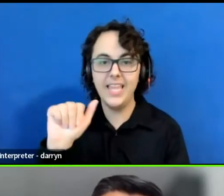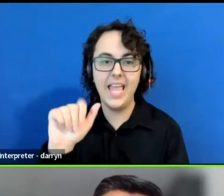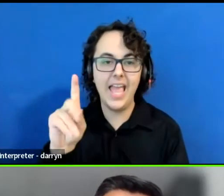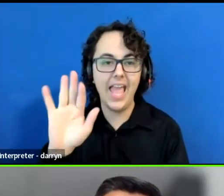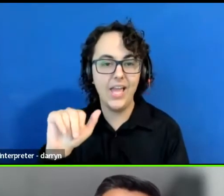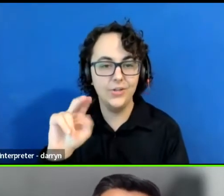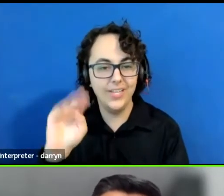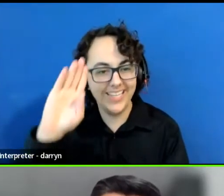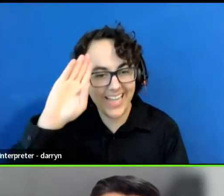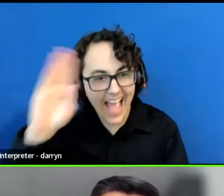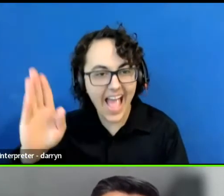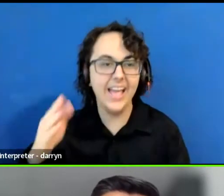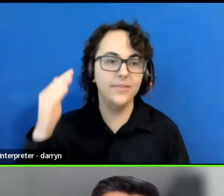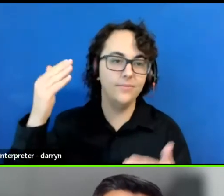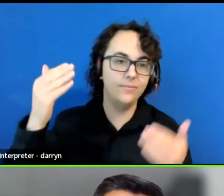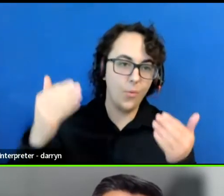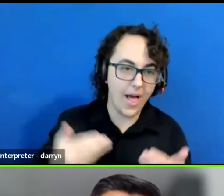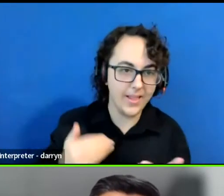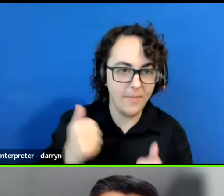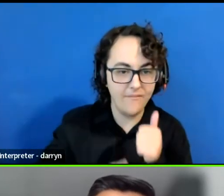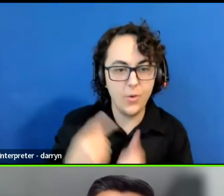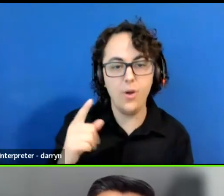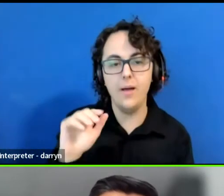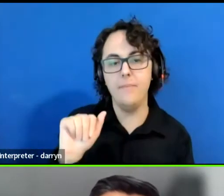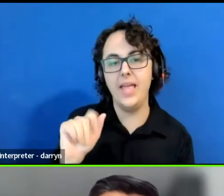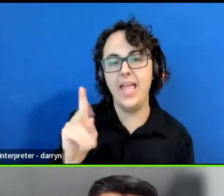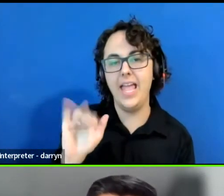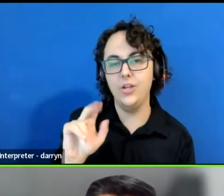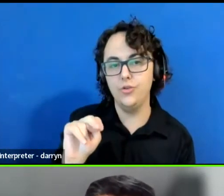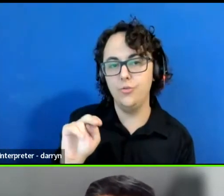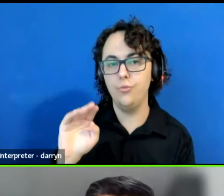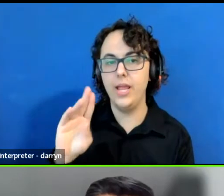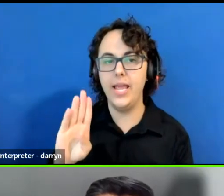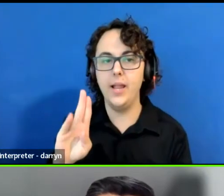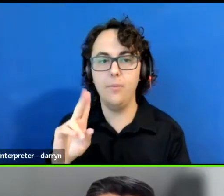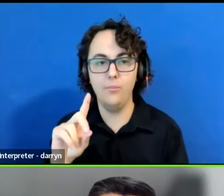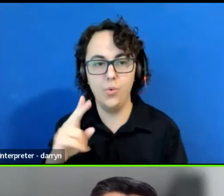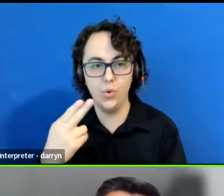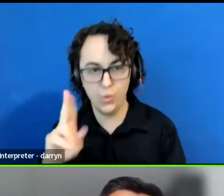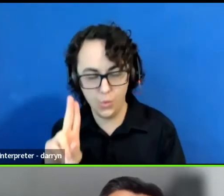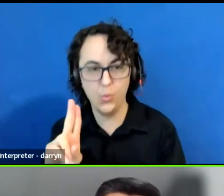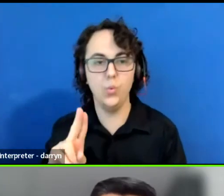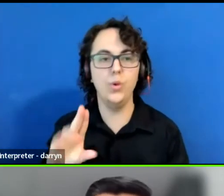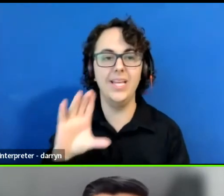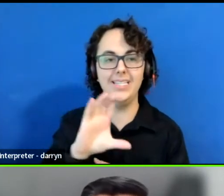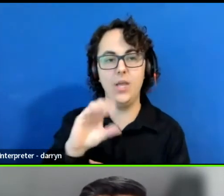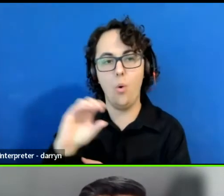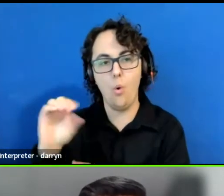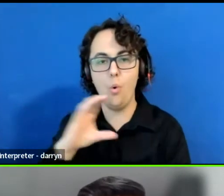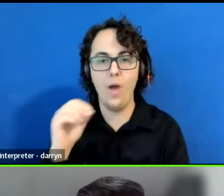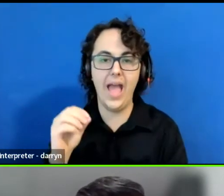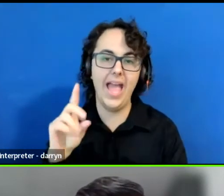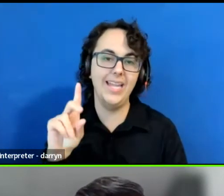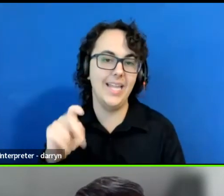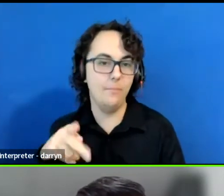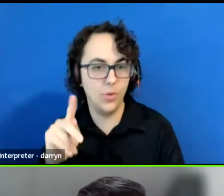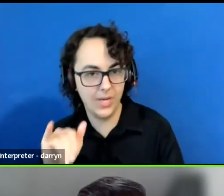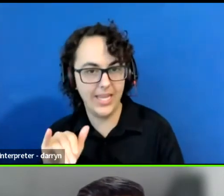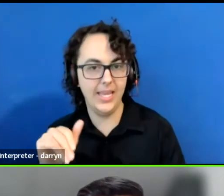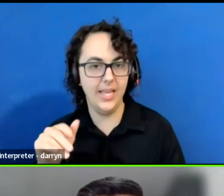Adrian Budhu, TCG's Deputy Director and COO, and I use he, him pronouns. I'm so grateful, you're here today.